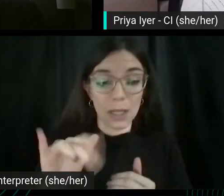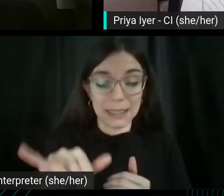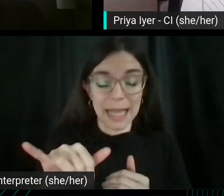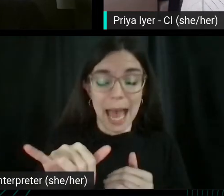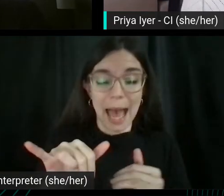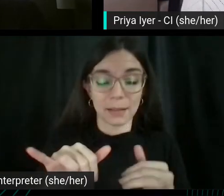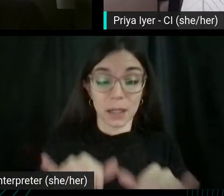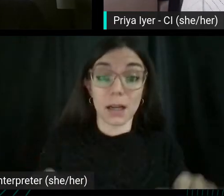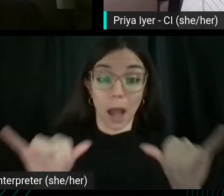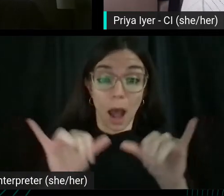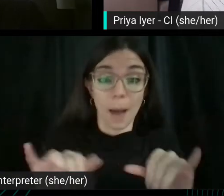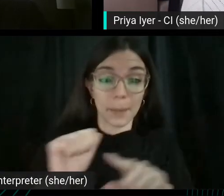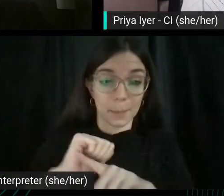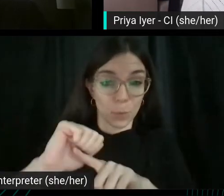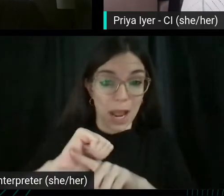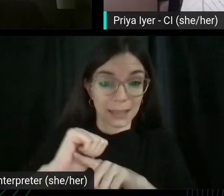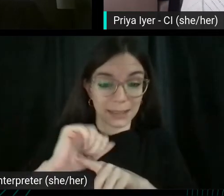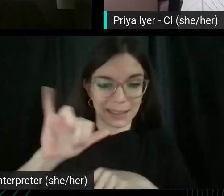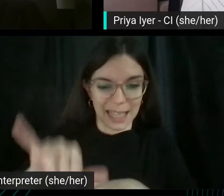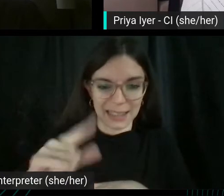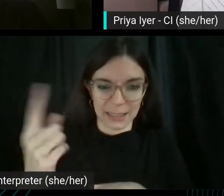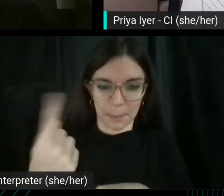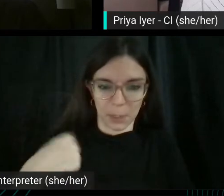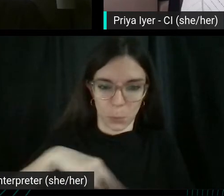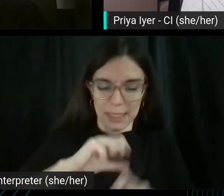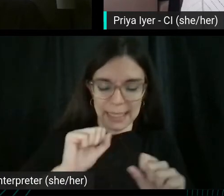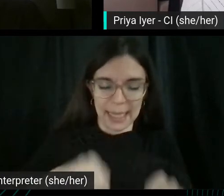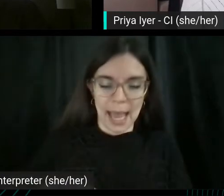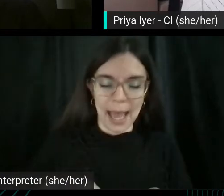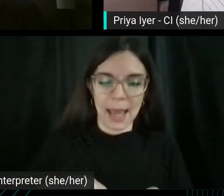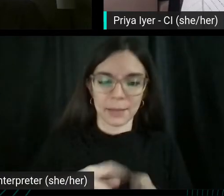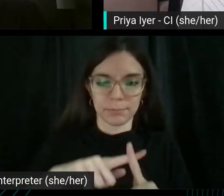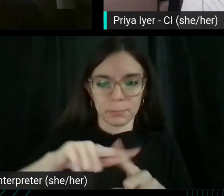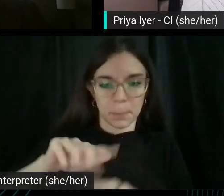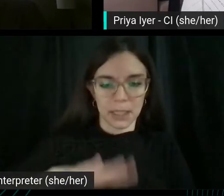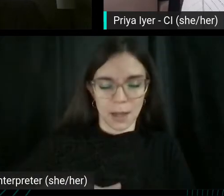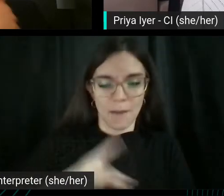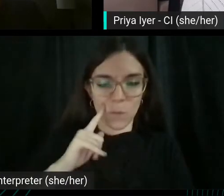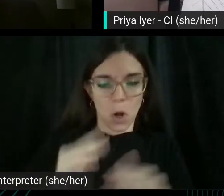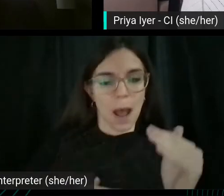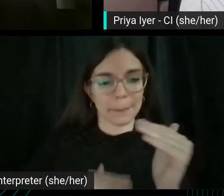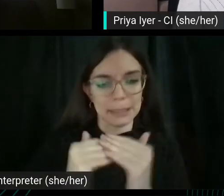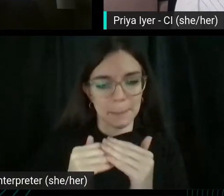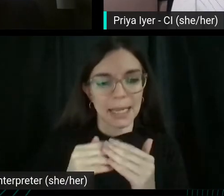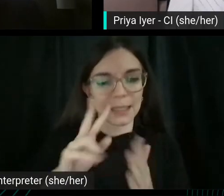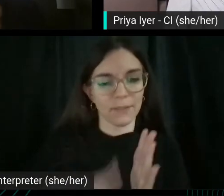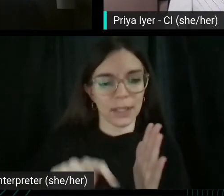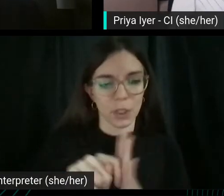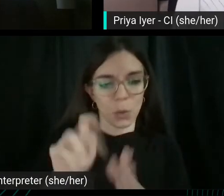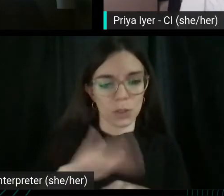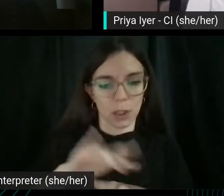That is something that we can lean into in terms of optimizing videos on YouTube? Yeah, as far as I understand is still very common.